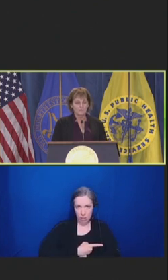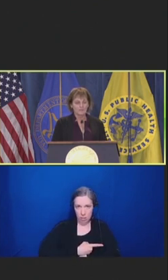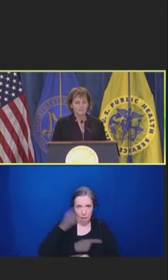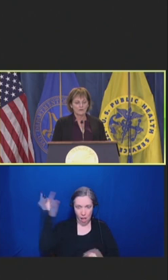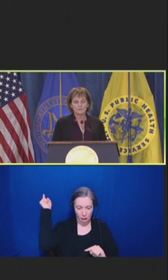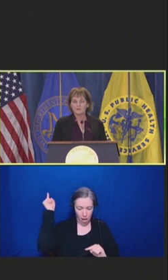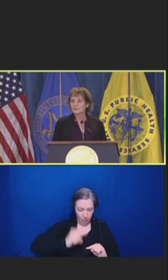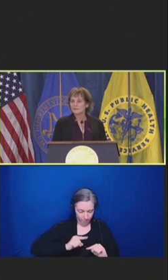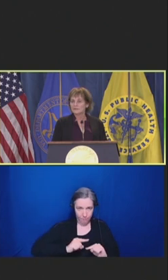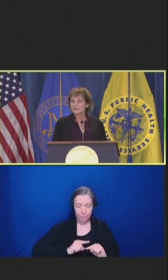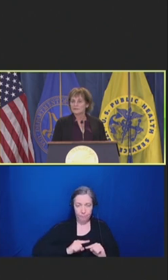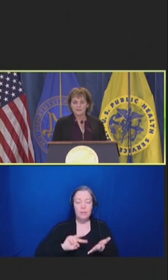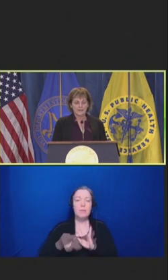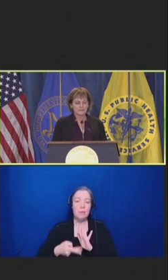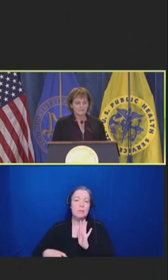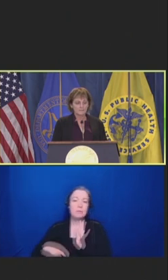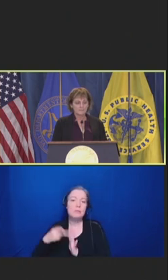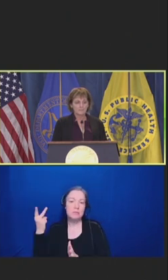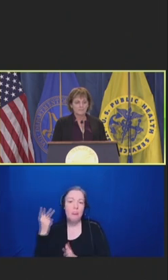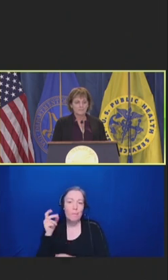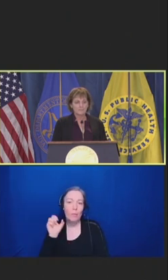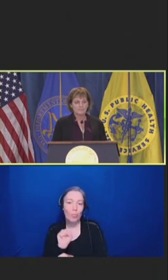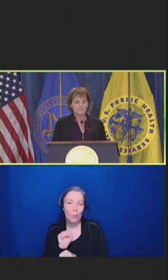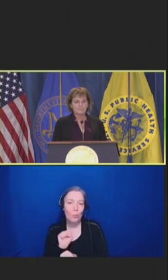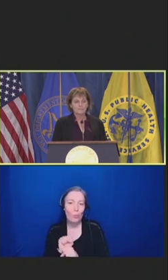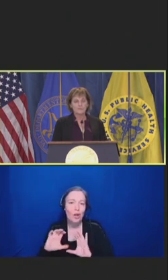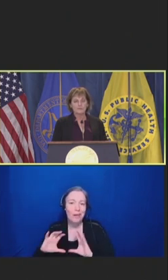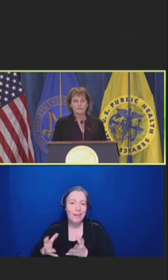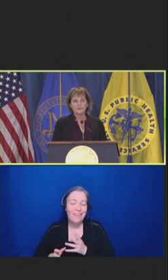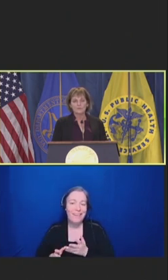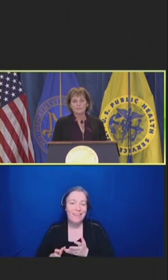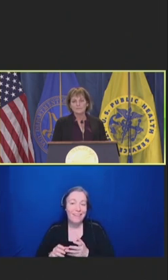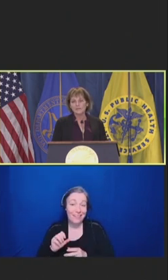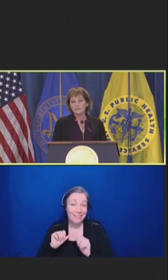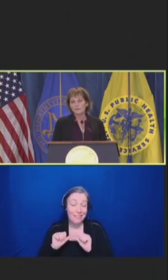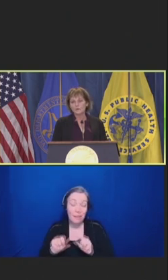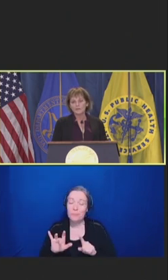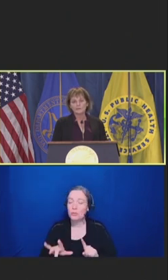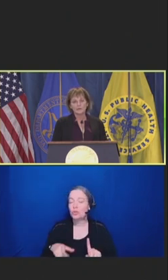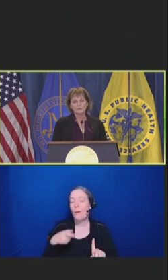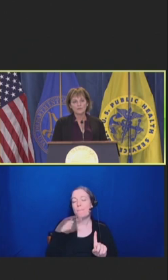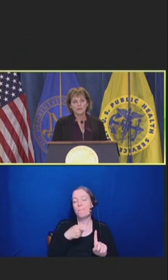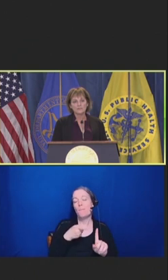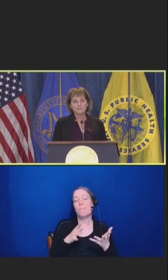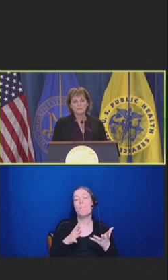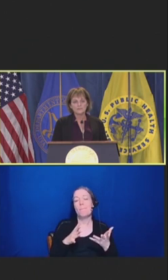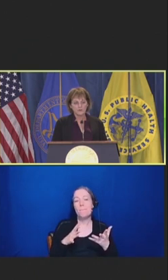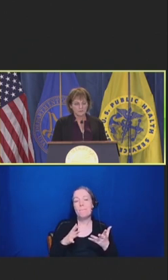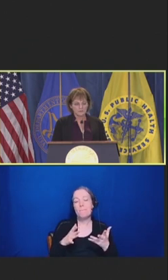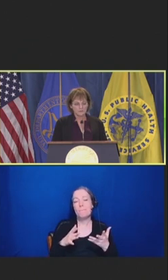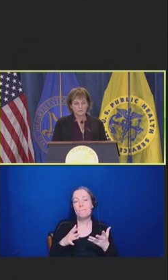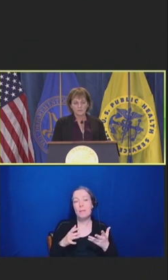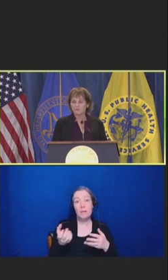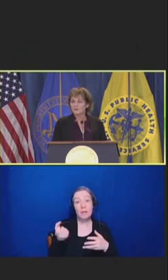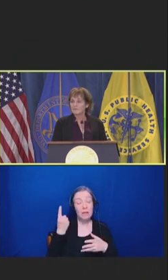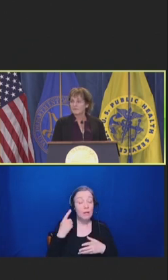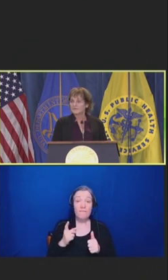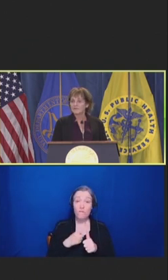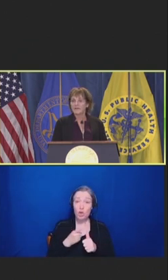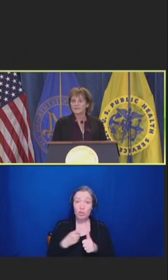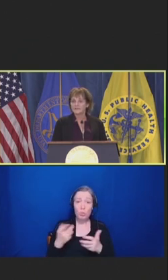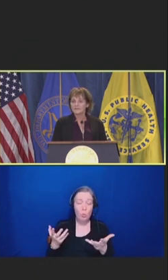So, to end, my take home points are trust is critical to overcome vaccine hesitancy